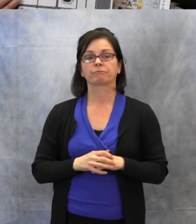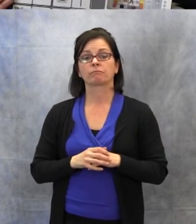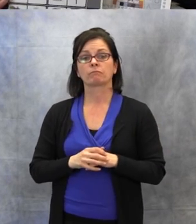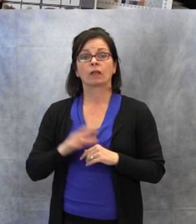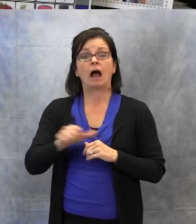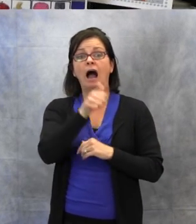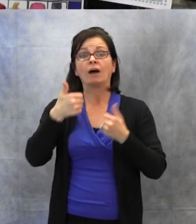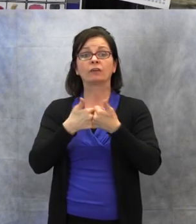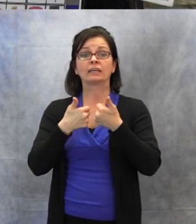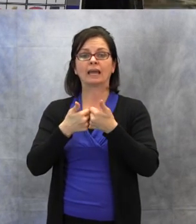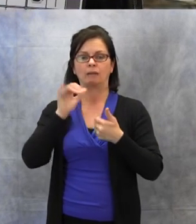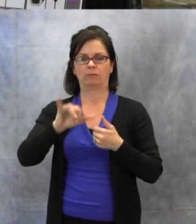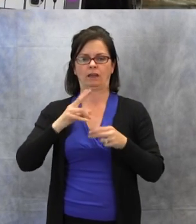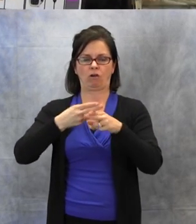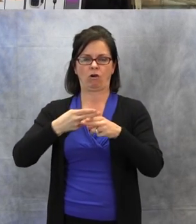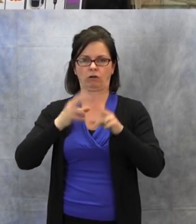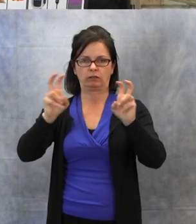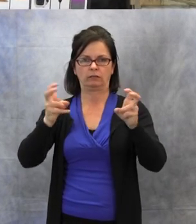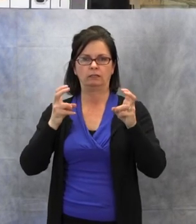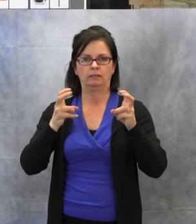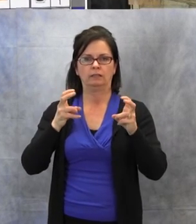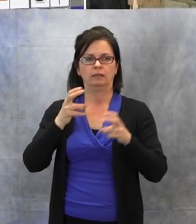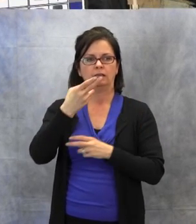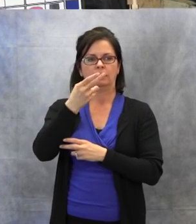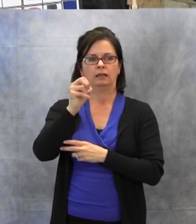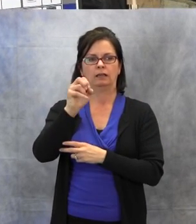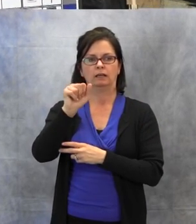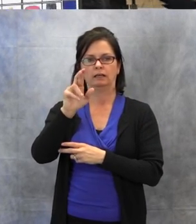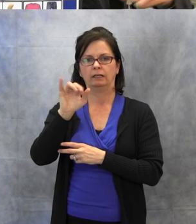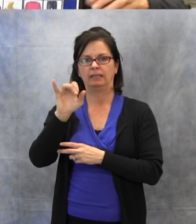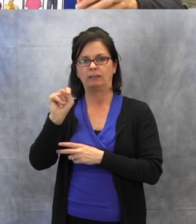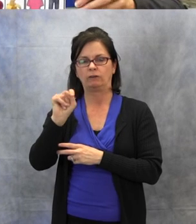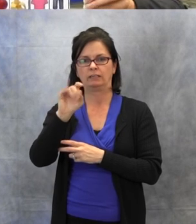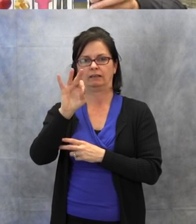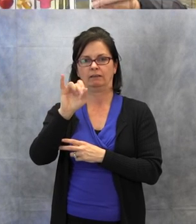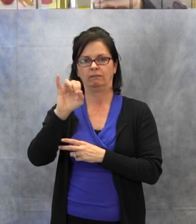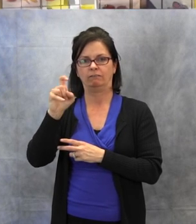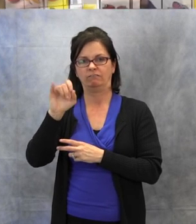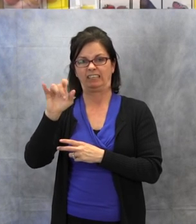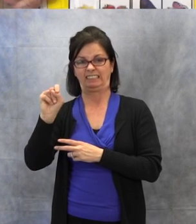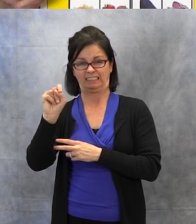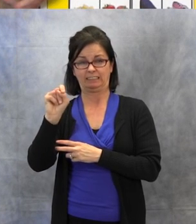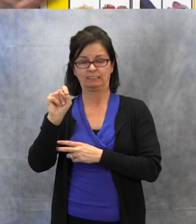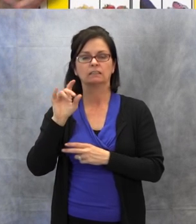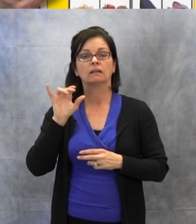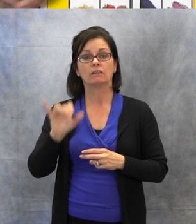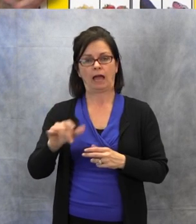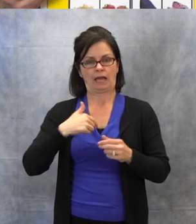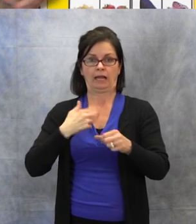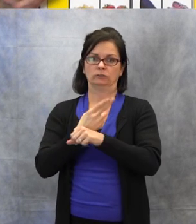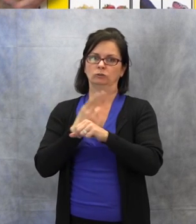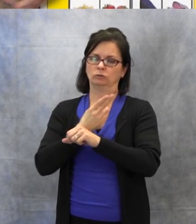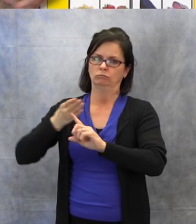This one I use quite often, kind of more to build those communication repair strategies.